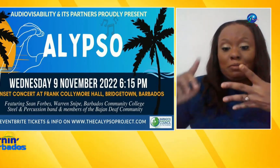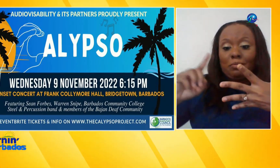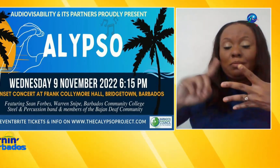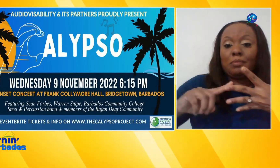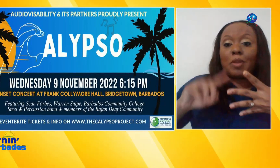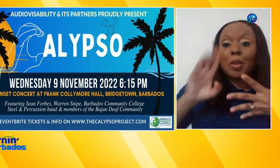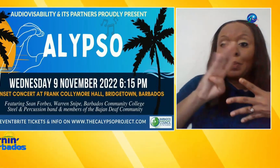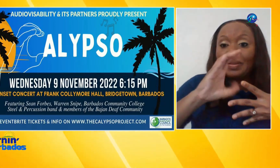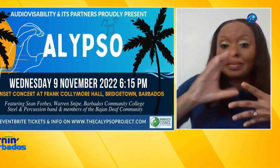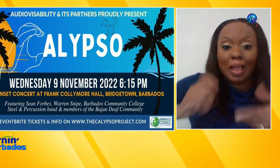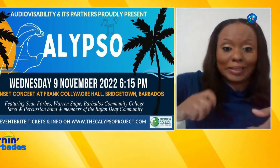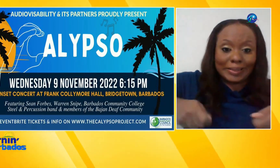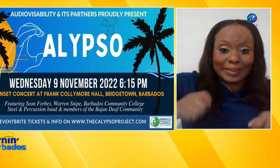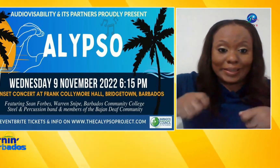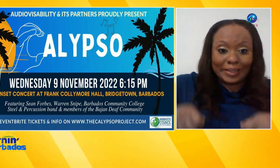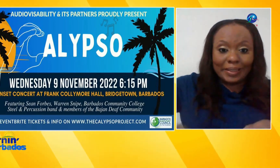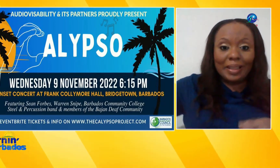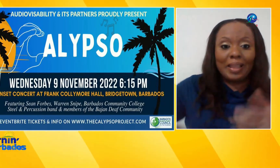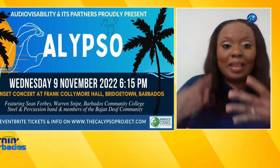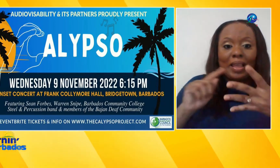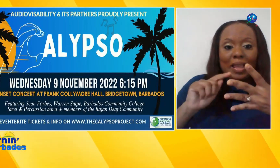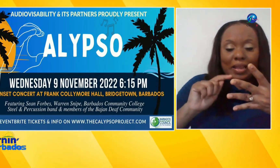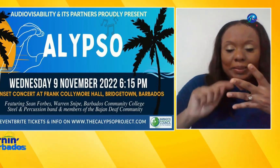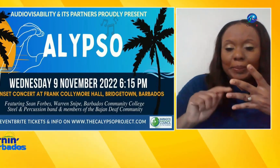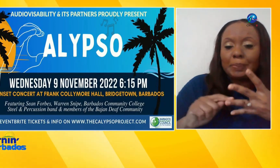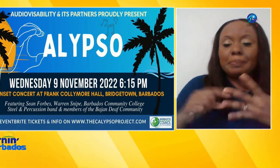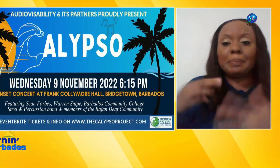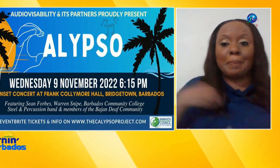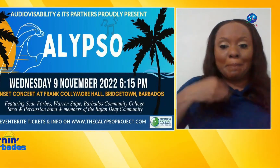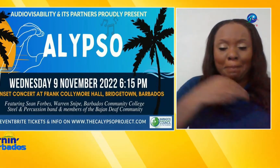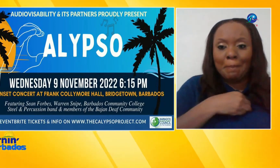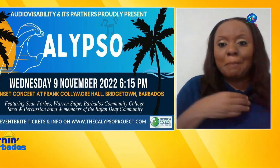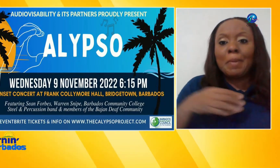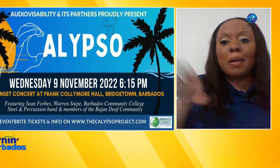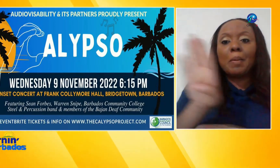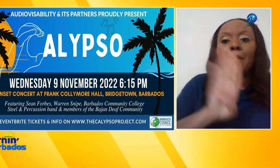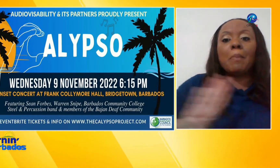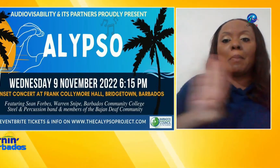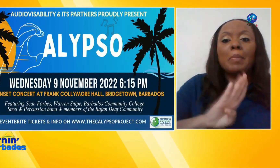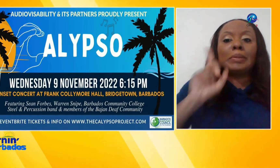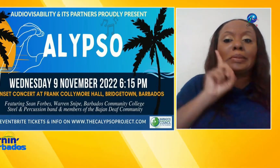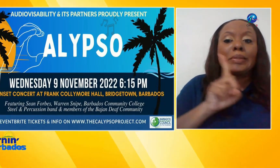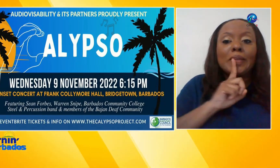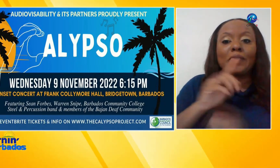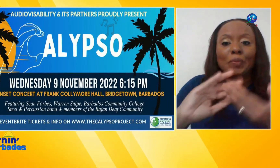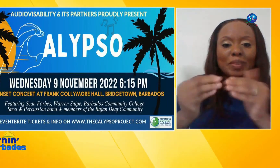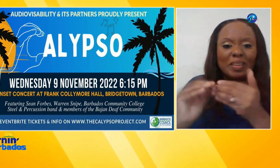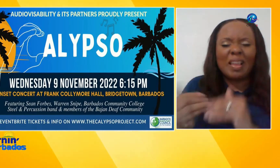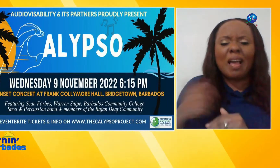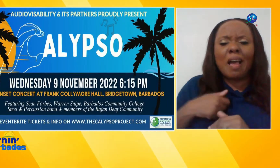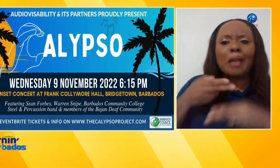band and members of The Beijing deaf community and so I've just called a couple names there Ruth who